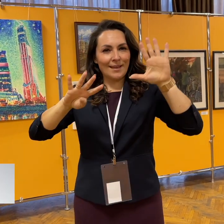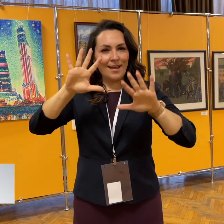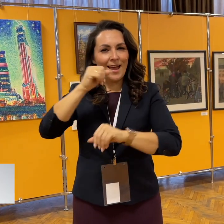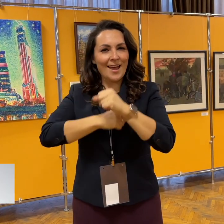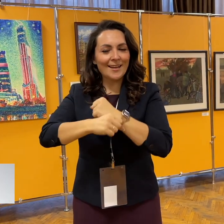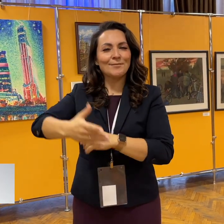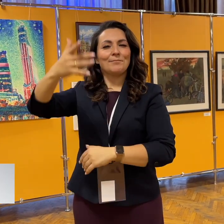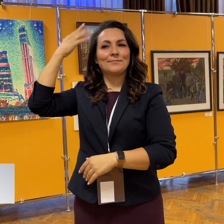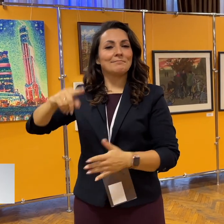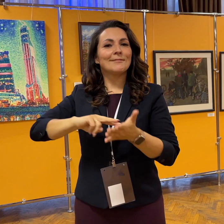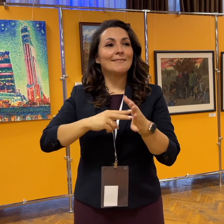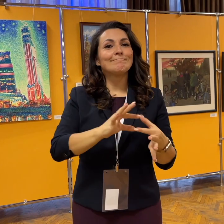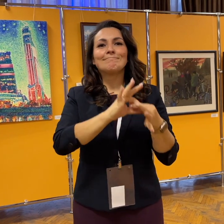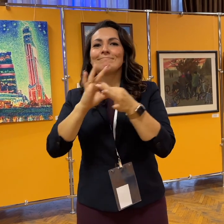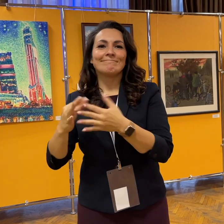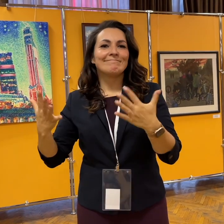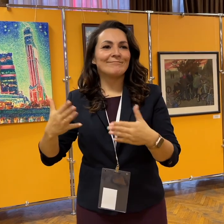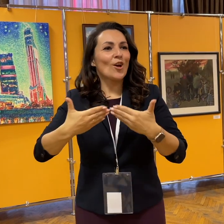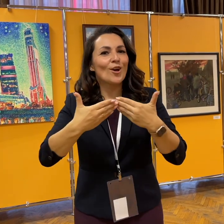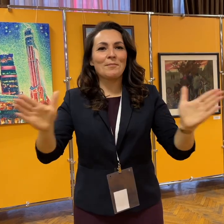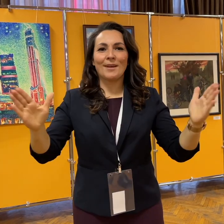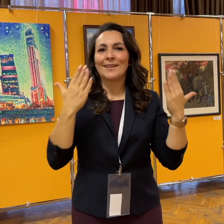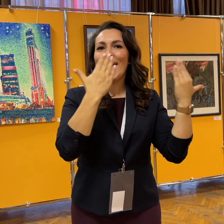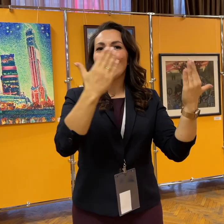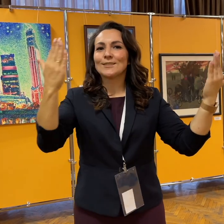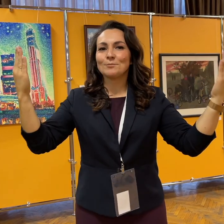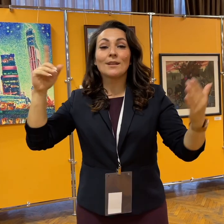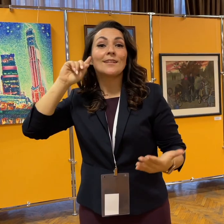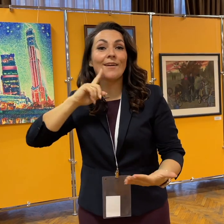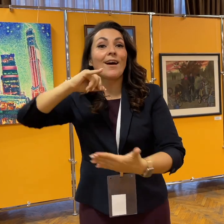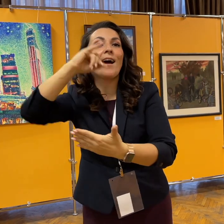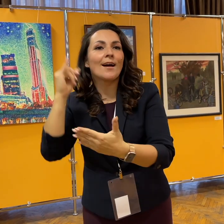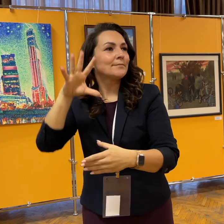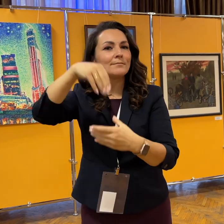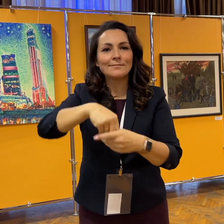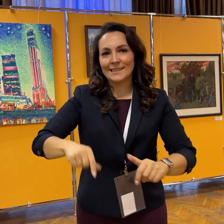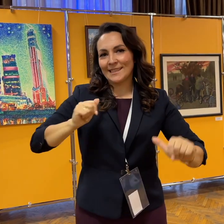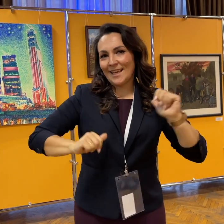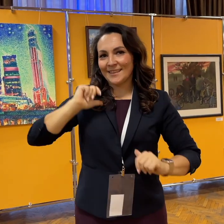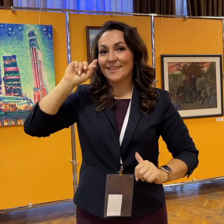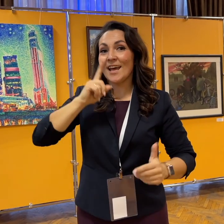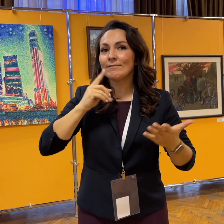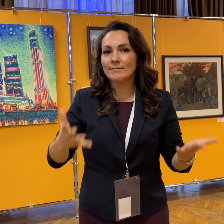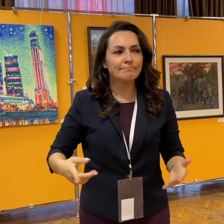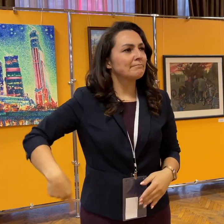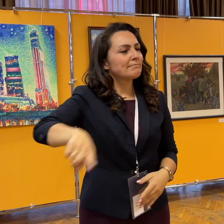in the Mimics and Gesture Theatre as part of the celebration of the 95th anniversary of the ARSD.